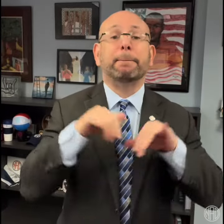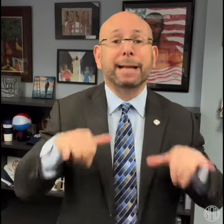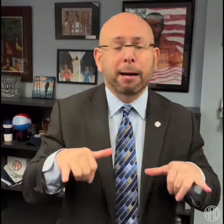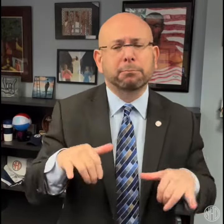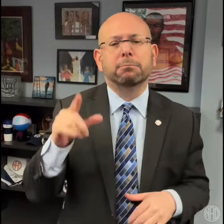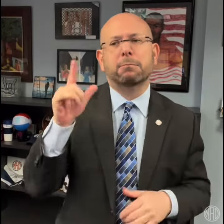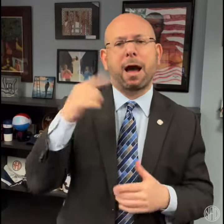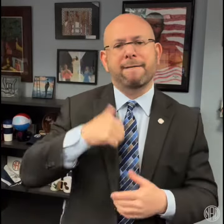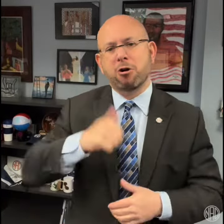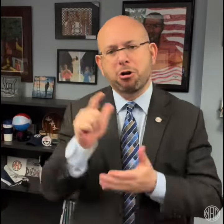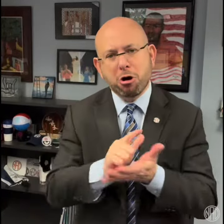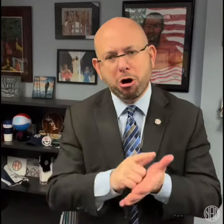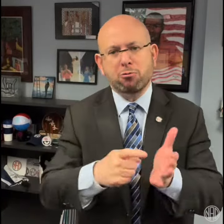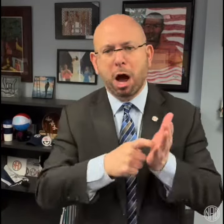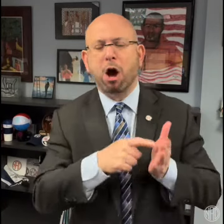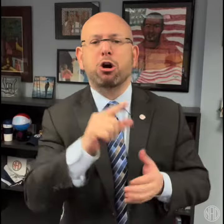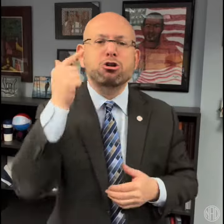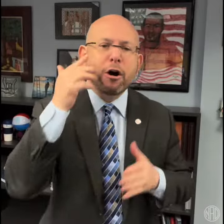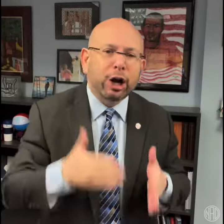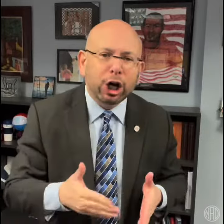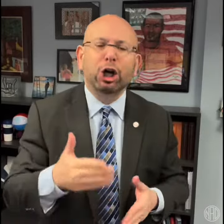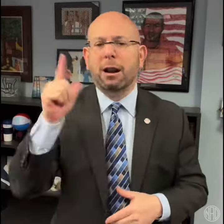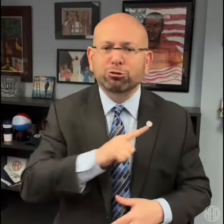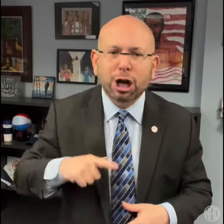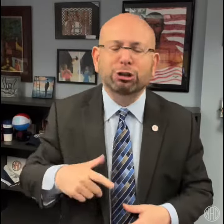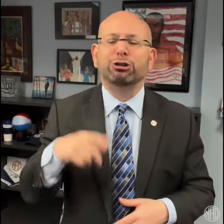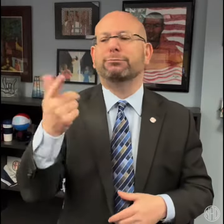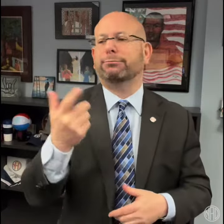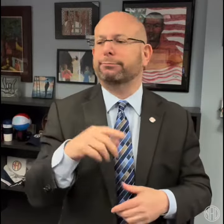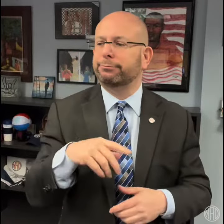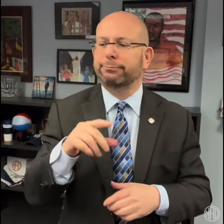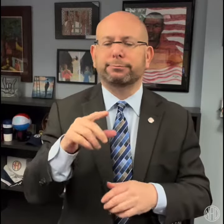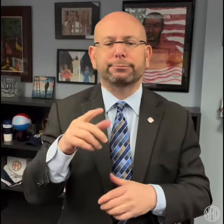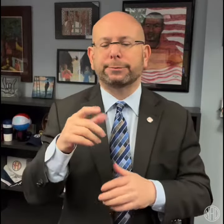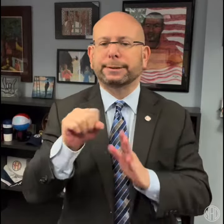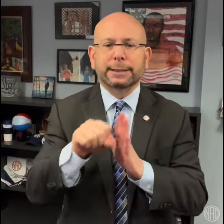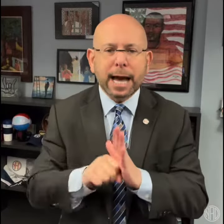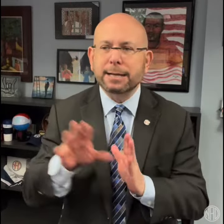We also have another law that require Governors, legislatures, states, and